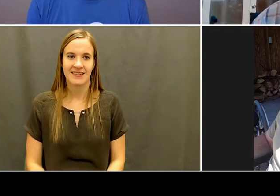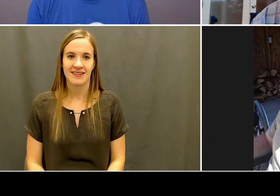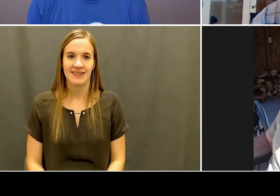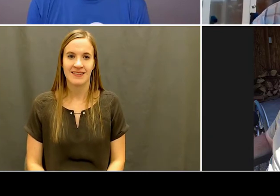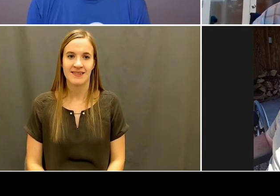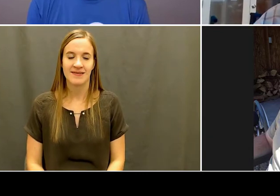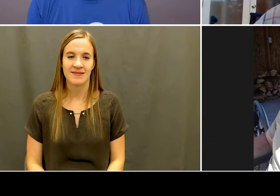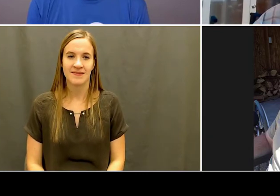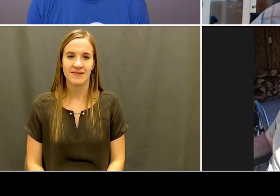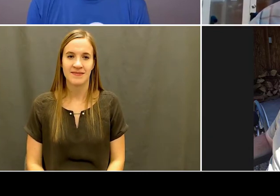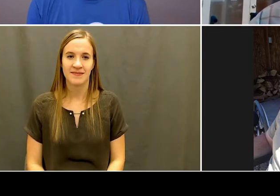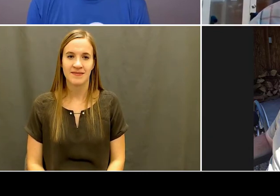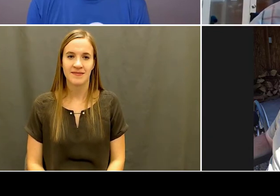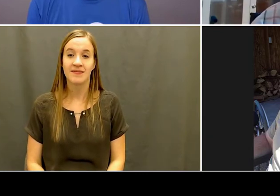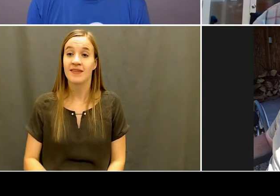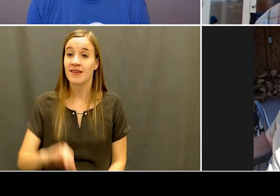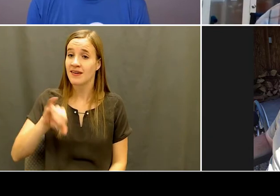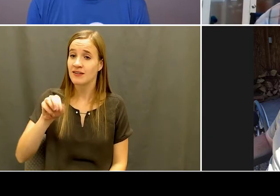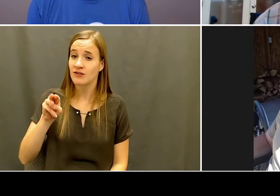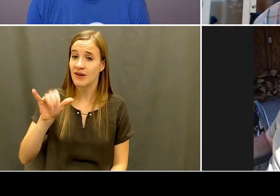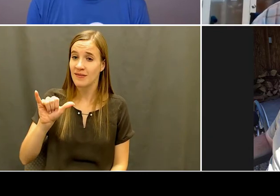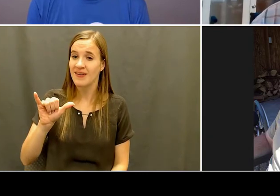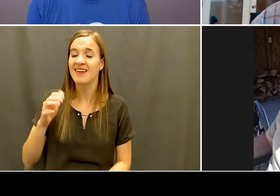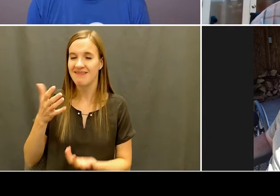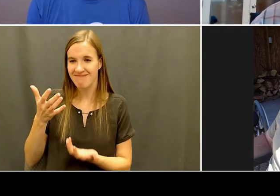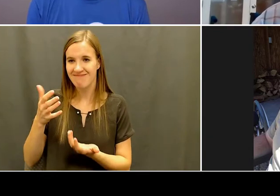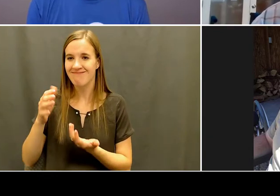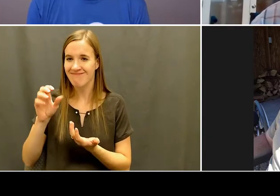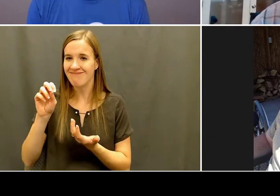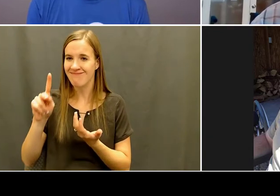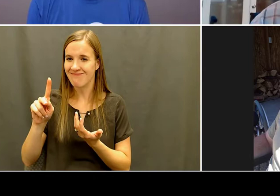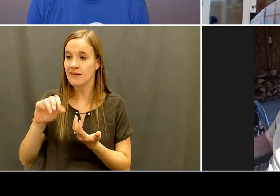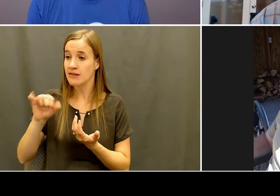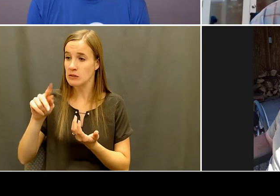doing the Olympic athlete stuff right now. But what what